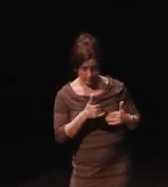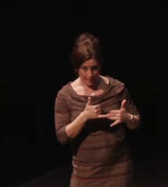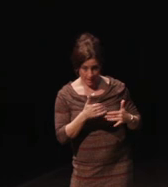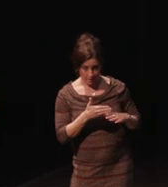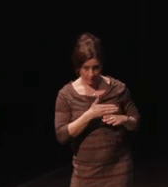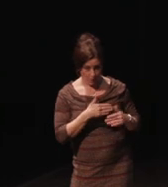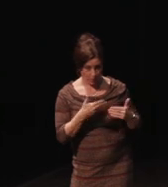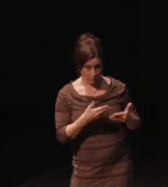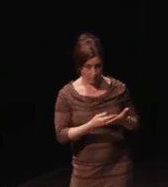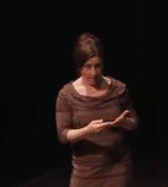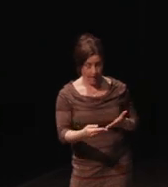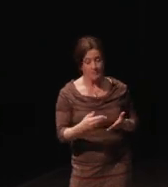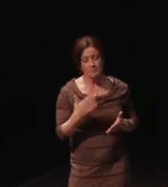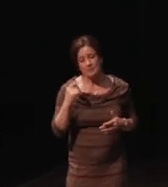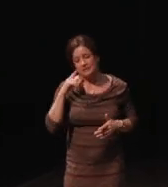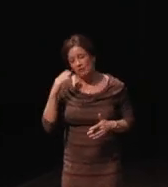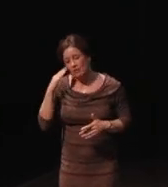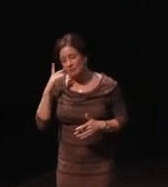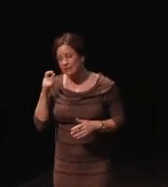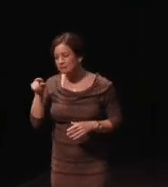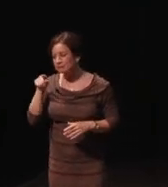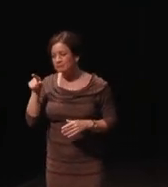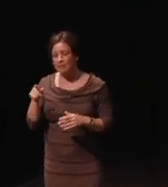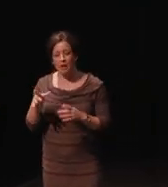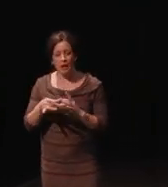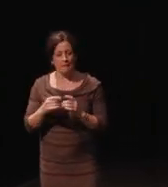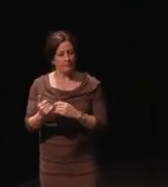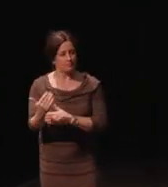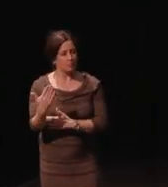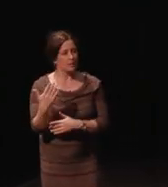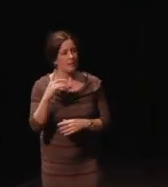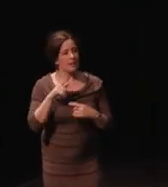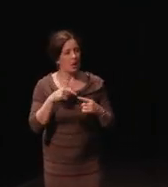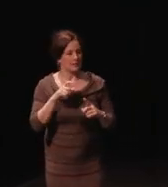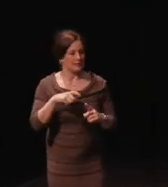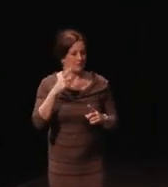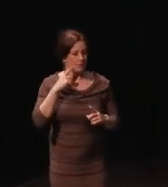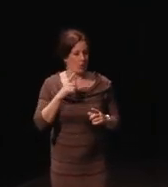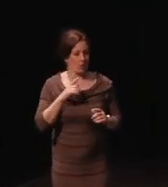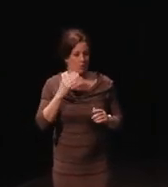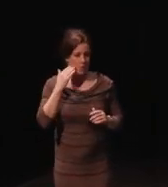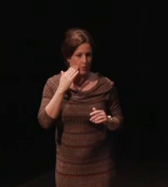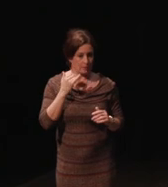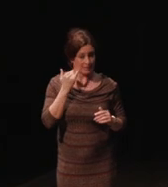It may sound familiar because somebody else was commenting earlier today about the need for that, I fully agree.